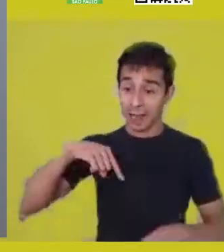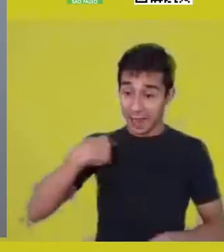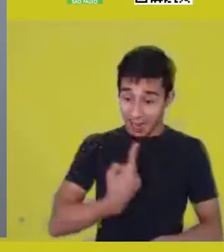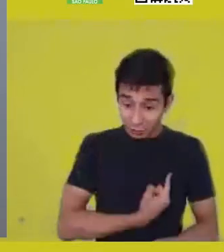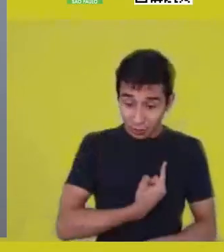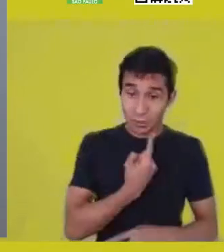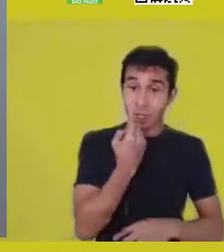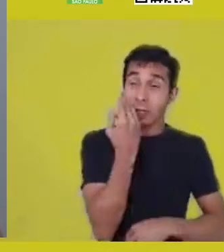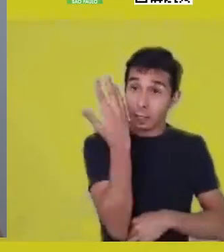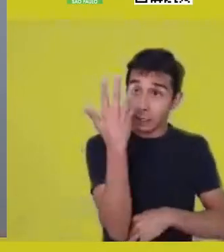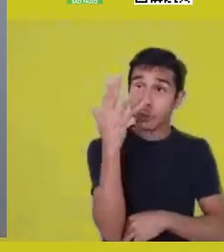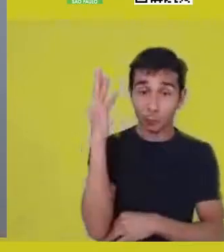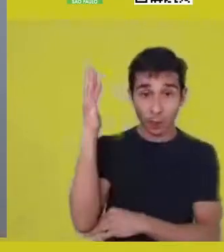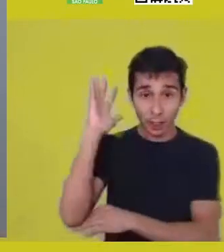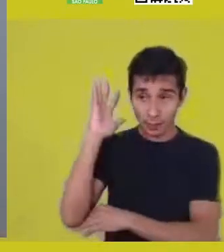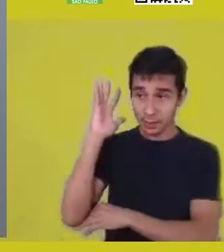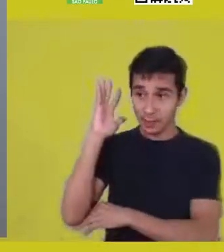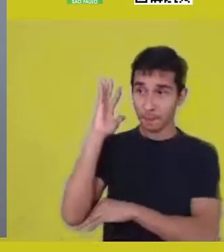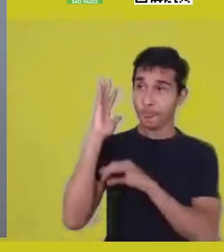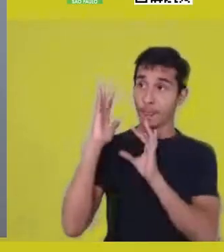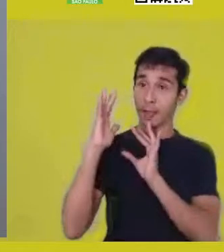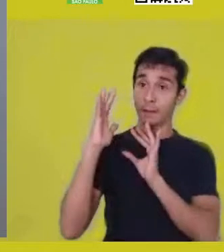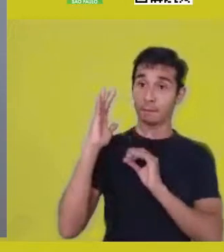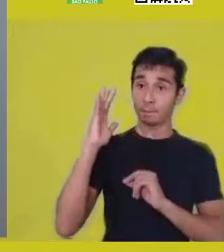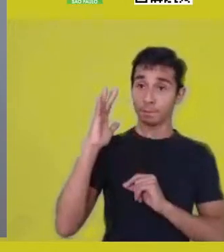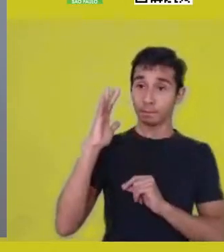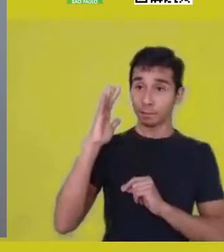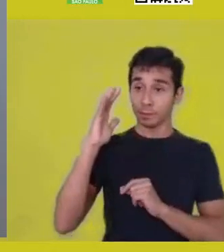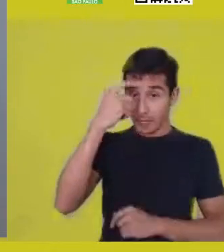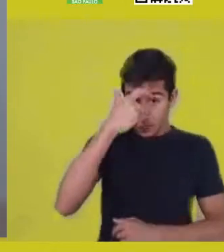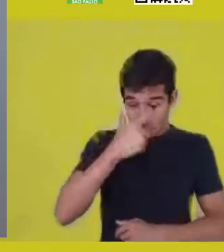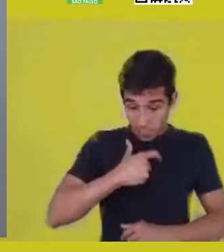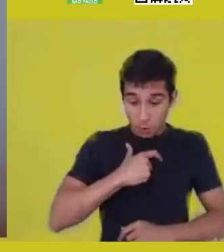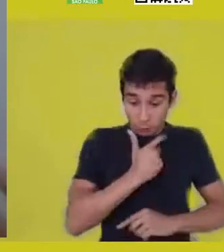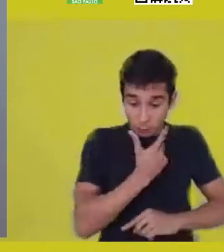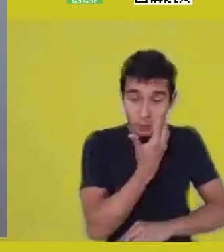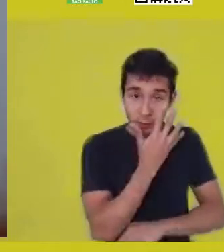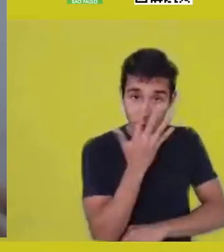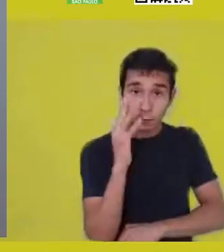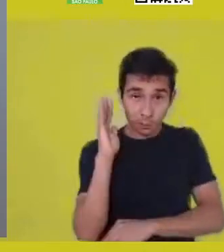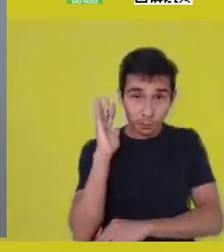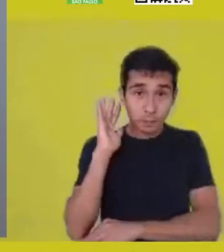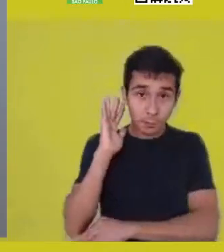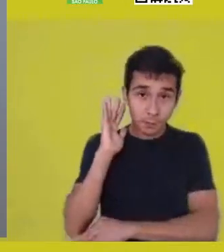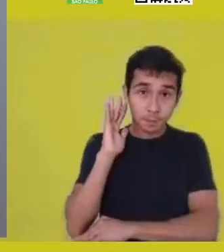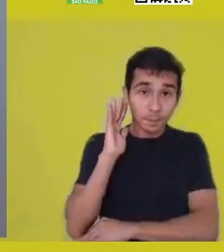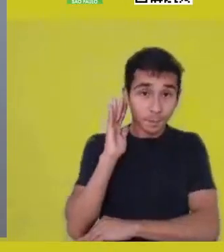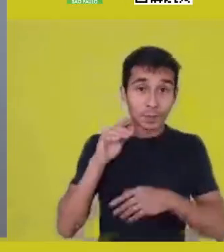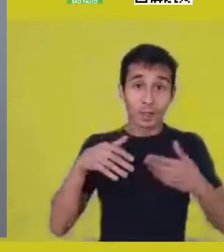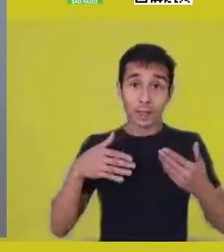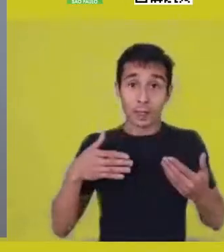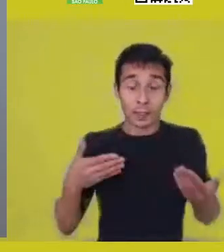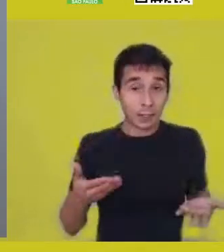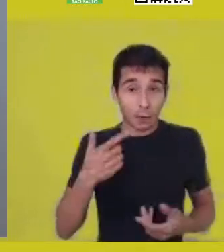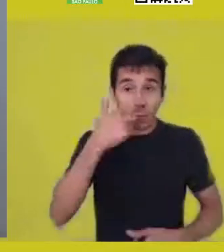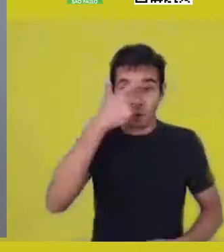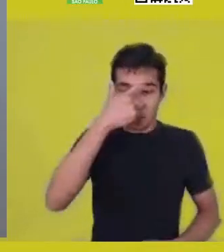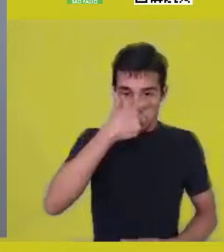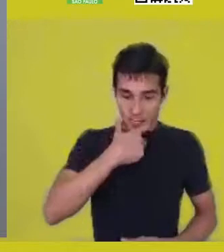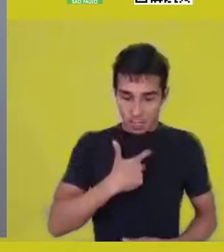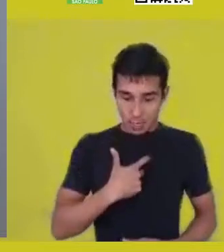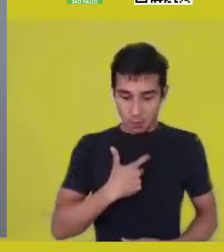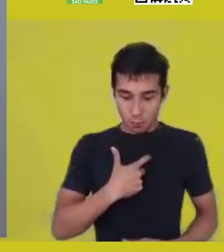and if everything we have and we can be is nature,